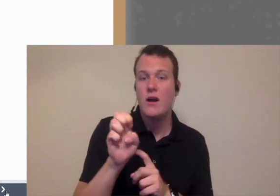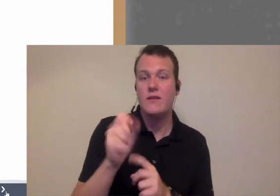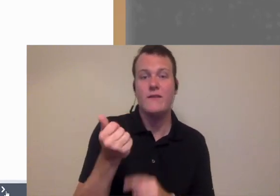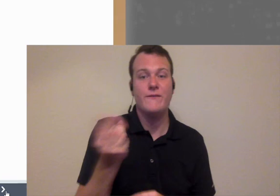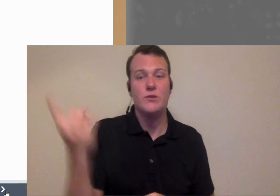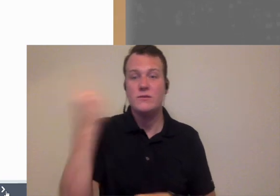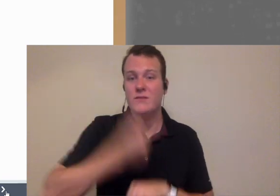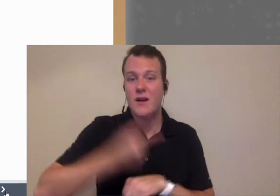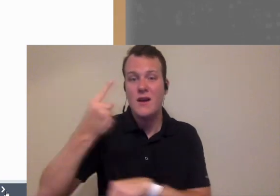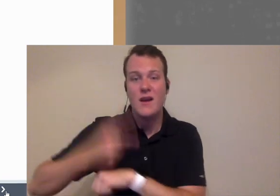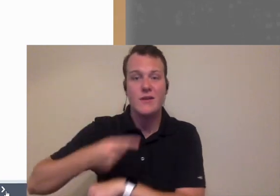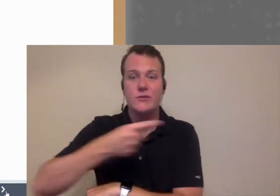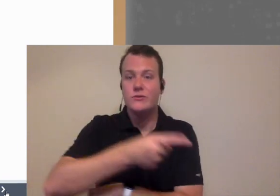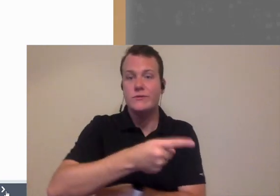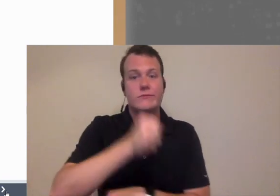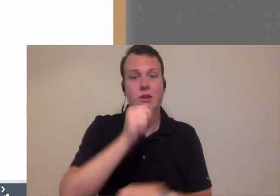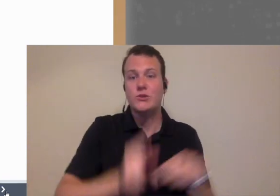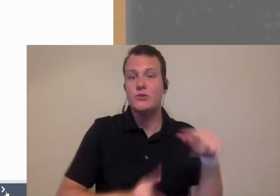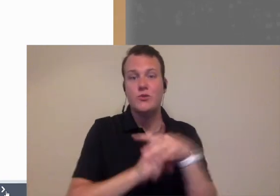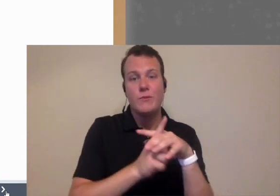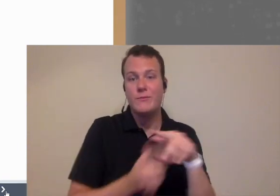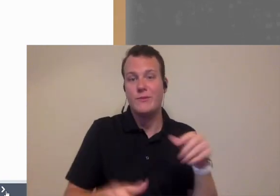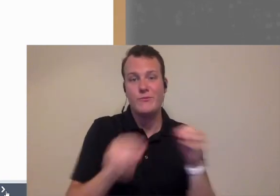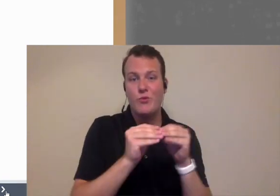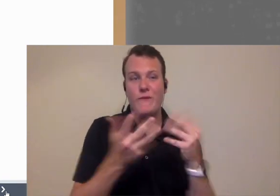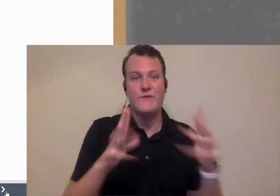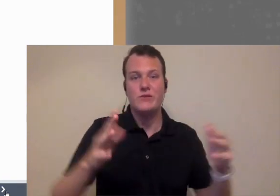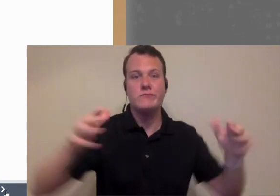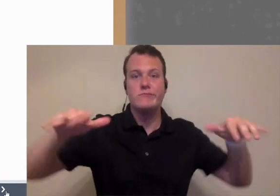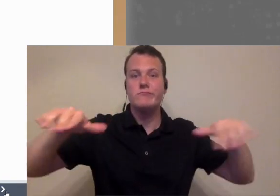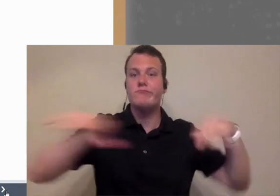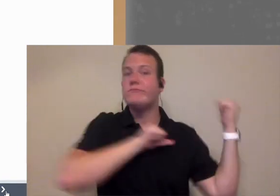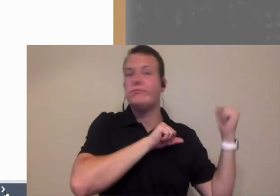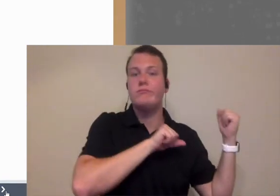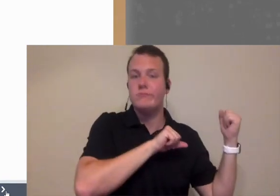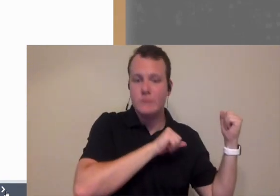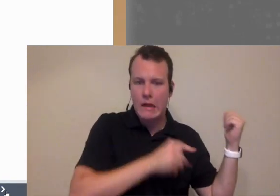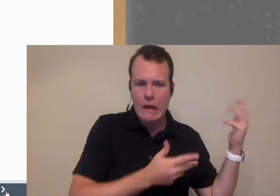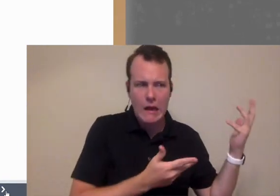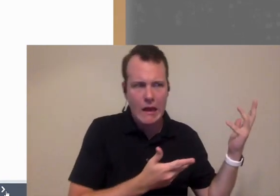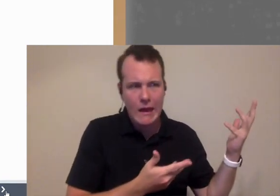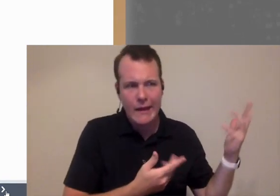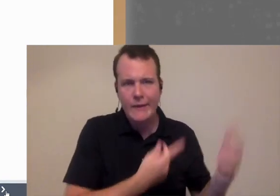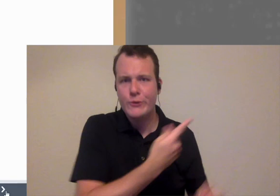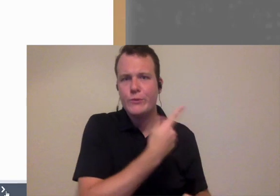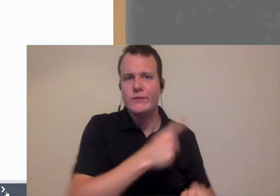like within a few days she just didn't show up anymore so we had different